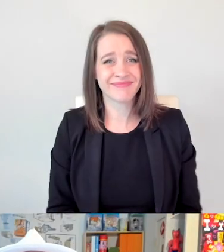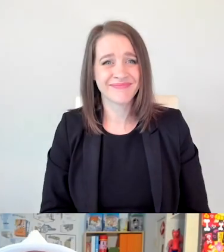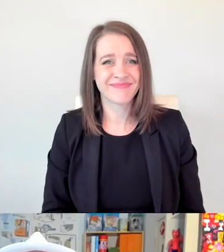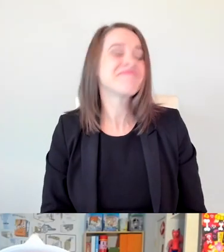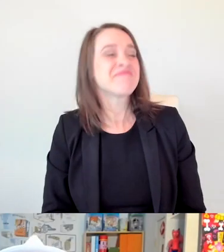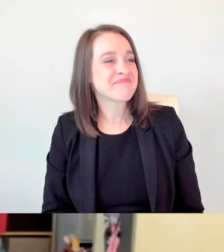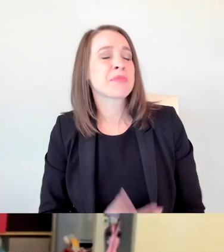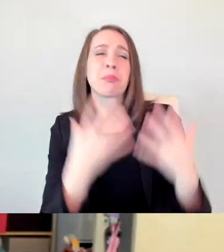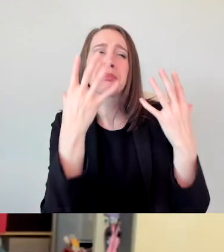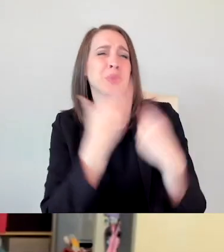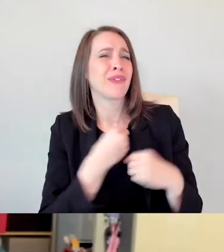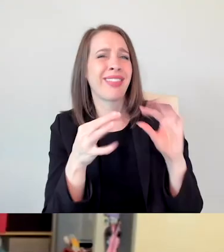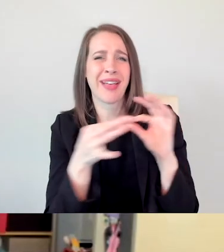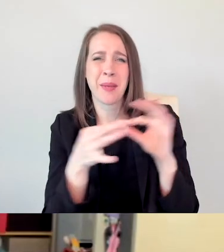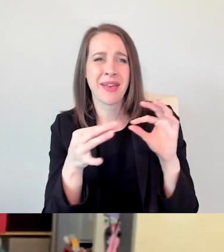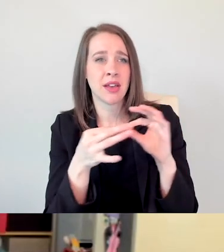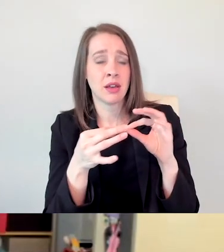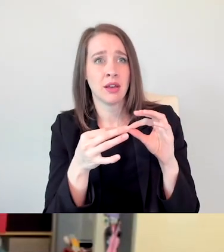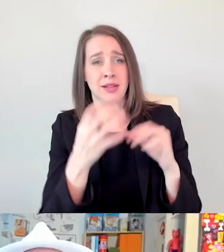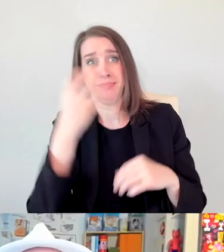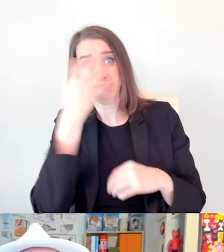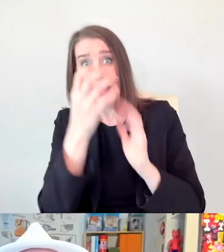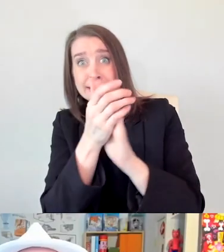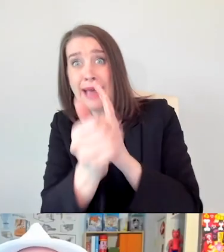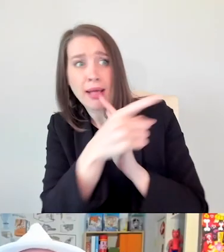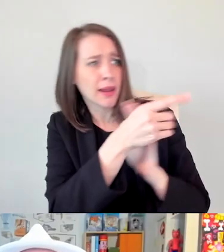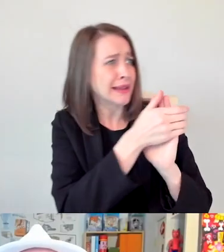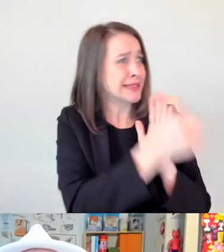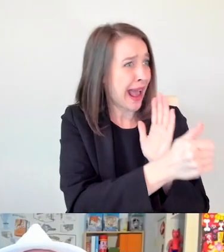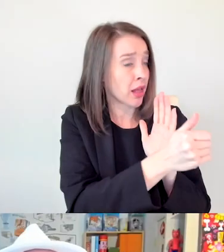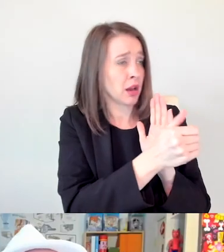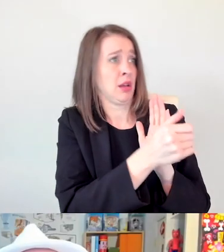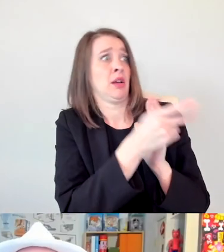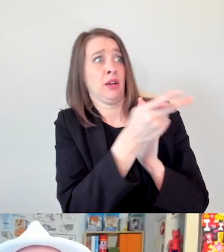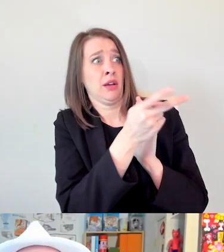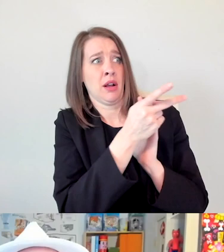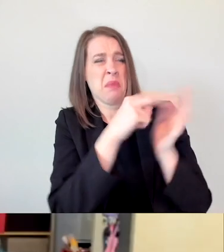That's beautiful. So with talent like you two, I think the future is looking so bright.